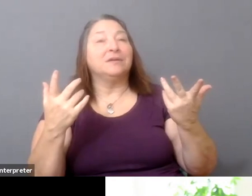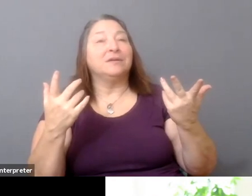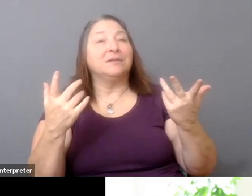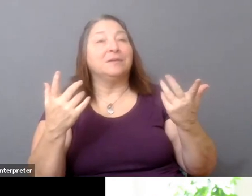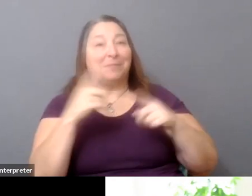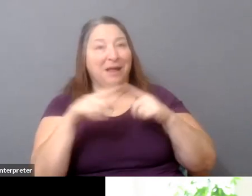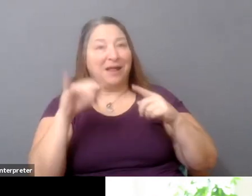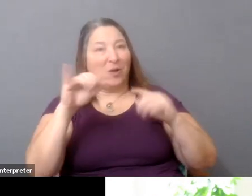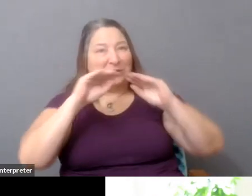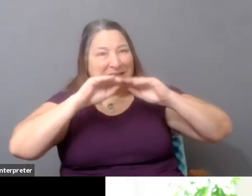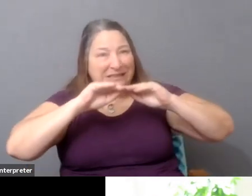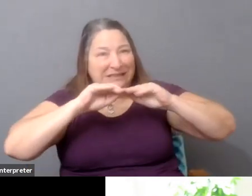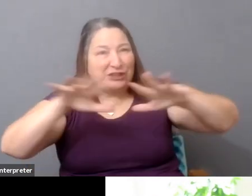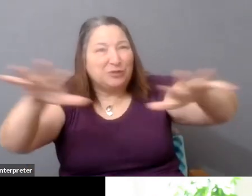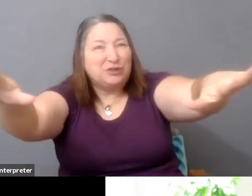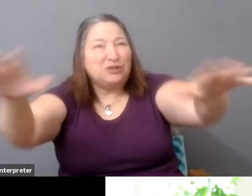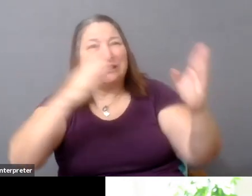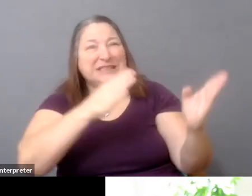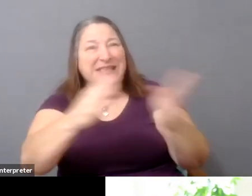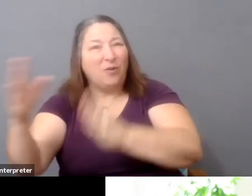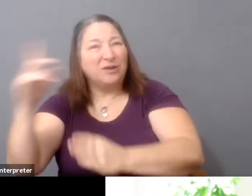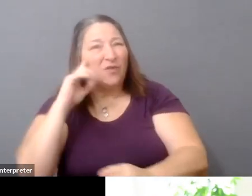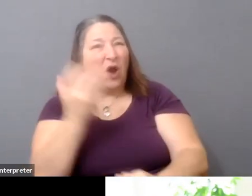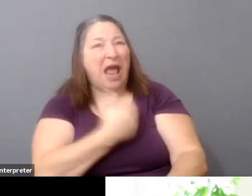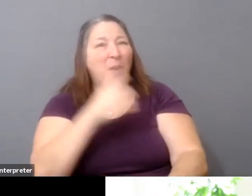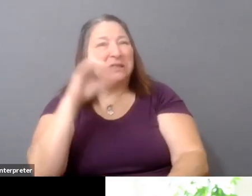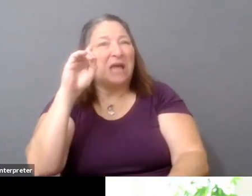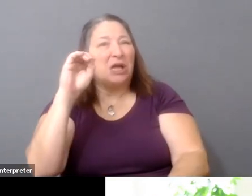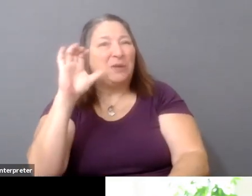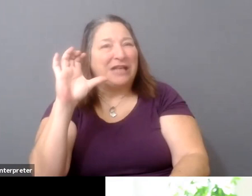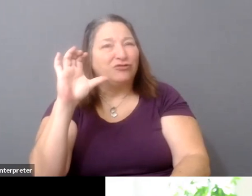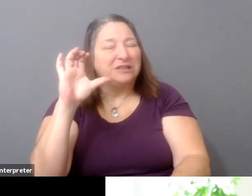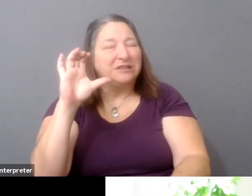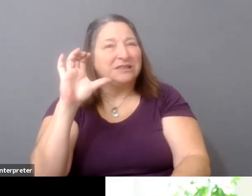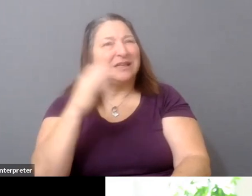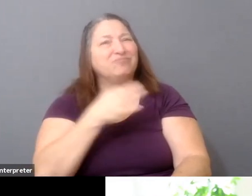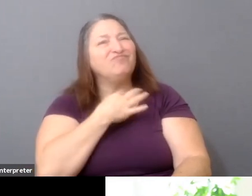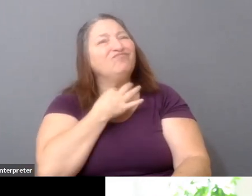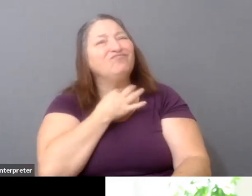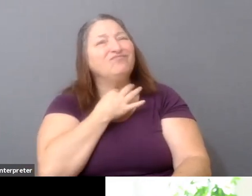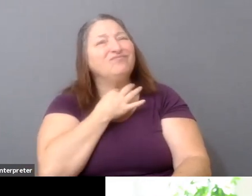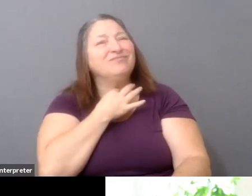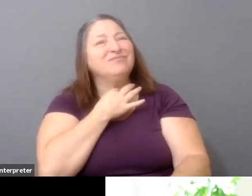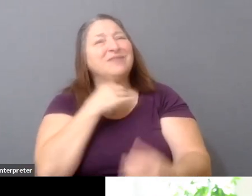that we have for documentary, you know, I'm curious, like, how many Indigenous acquisition